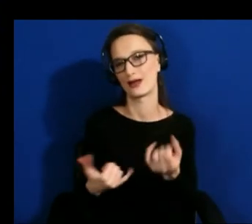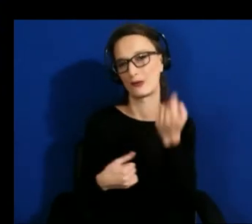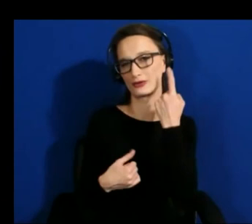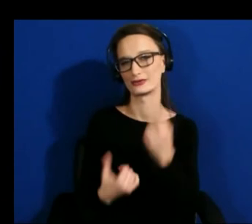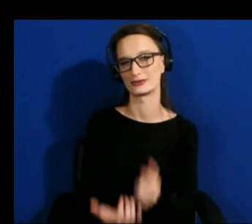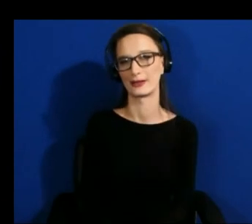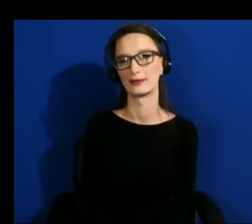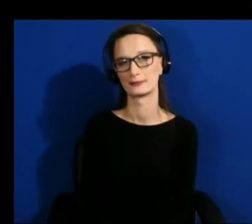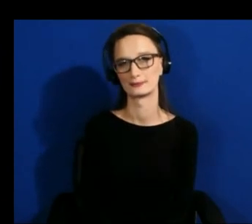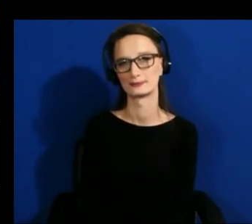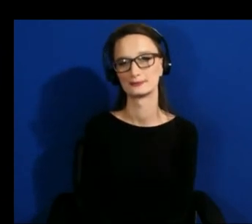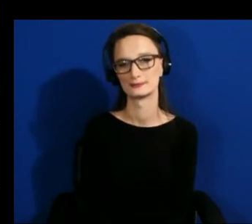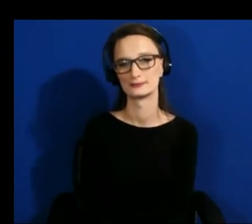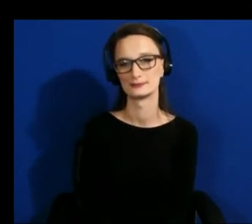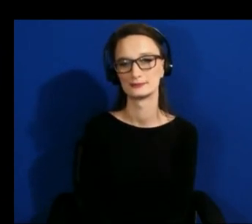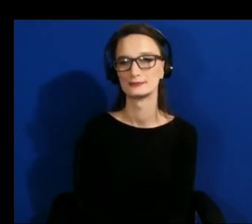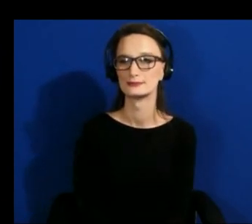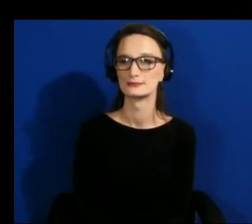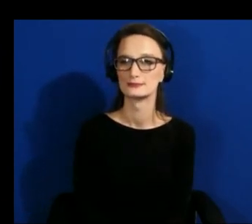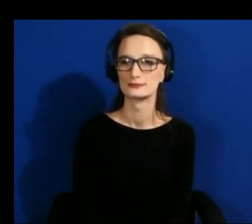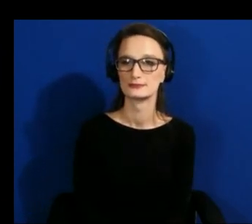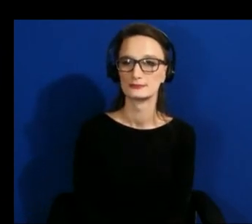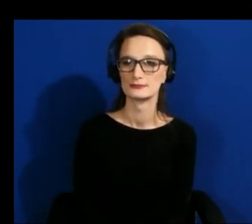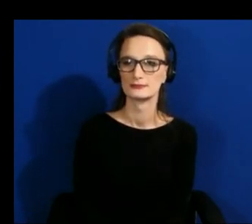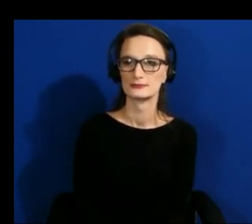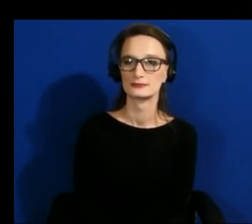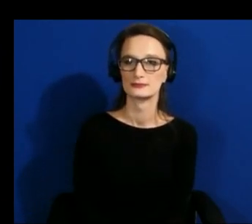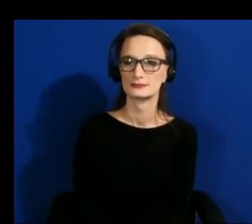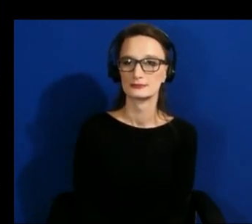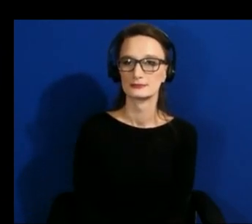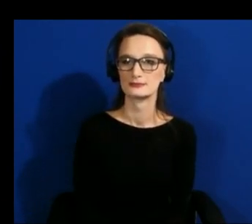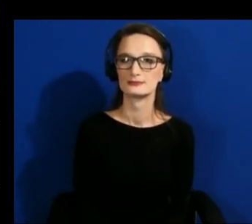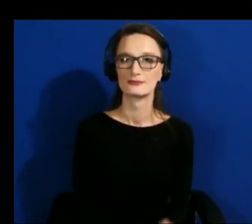yeah and we're also going to be looking at additional ways of just getting people together